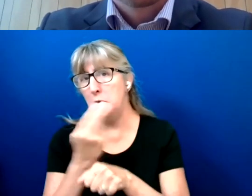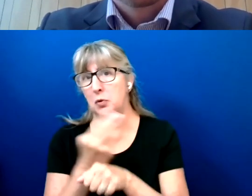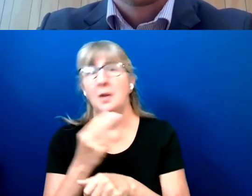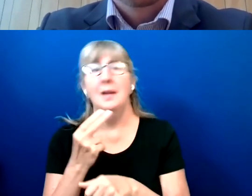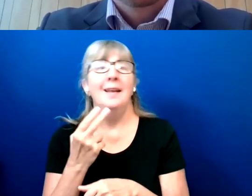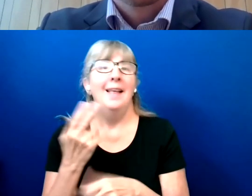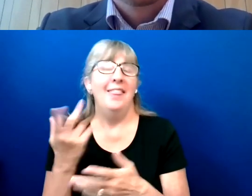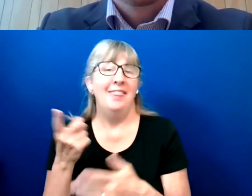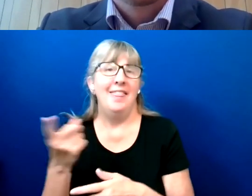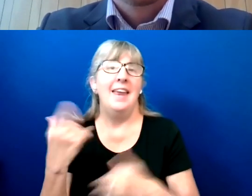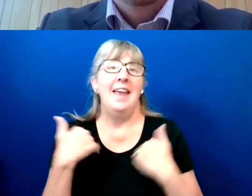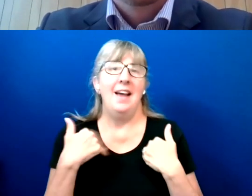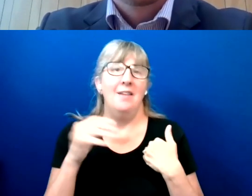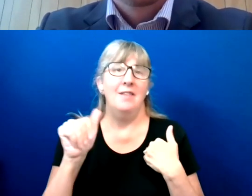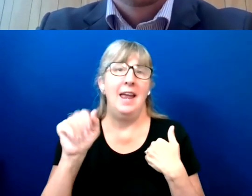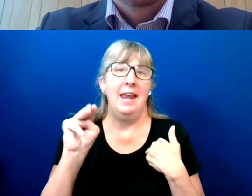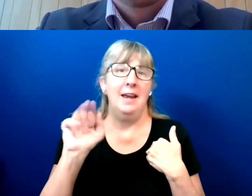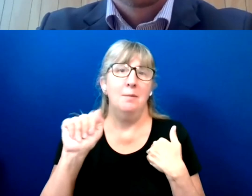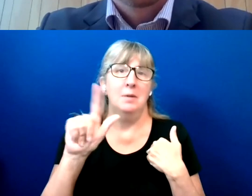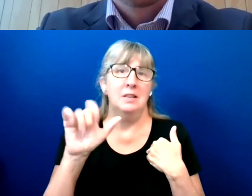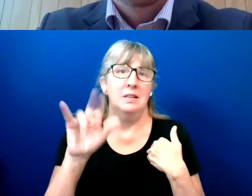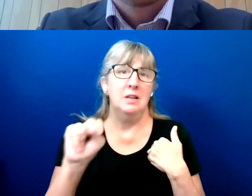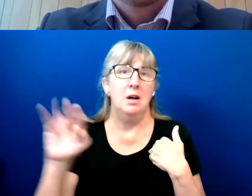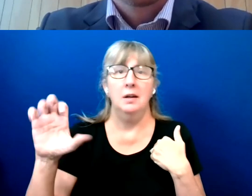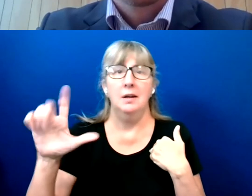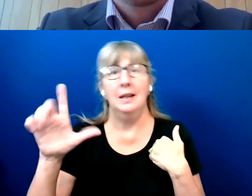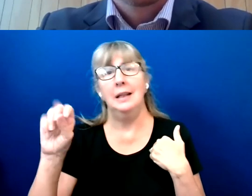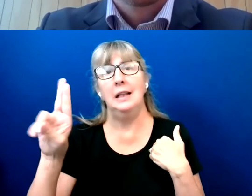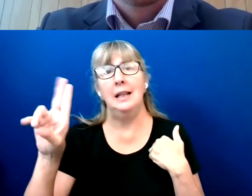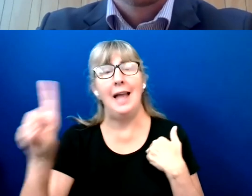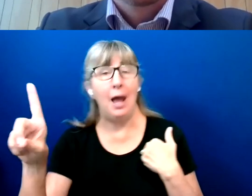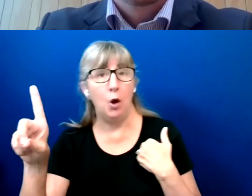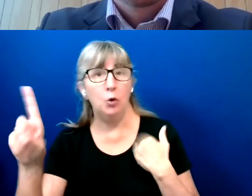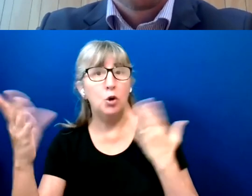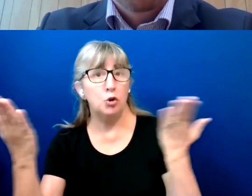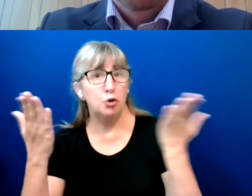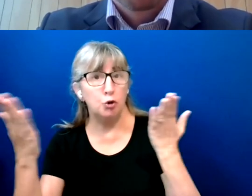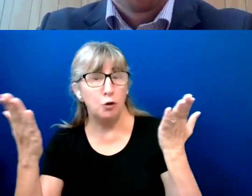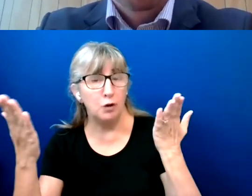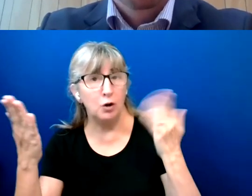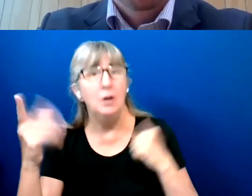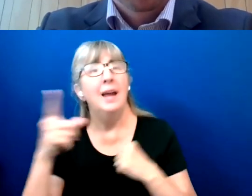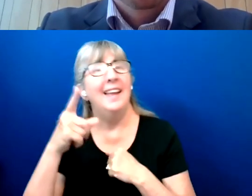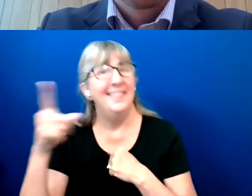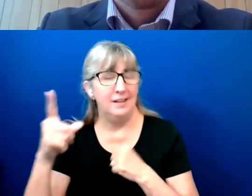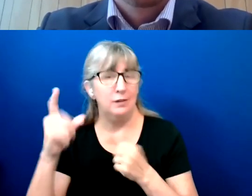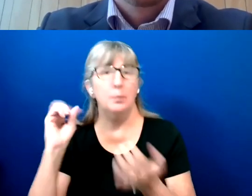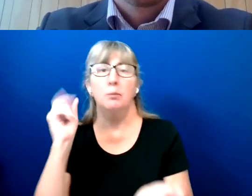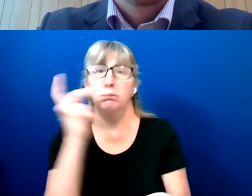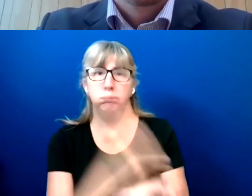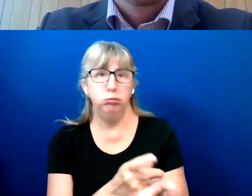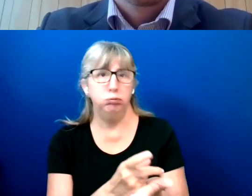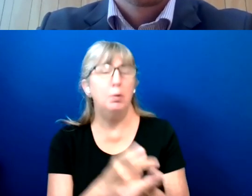wide delivery system is on an AmazonCloud Server. And that has been certified Homeland Security.